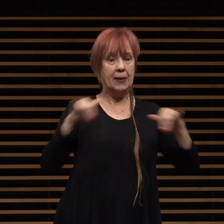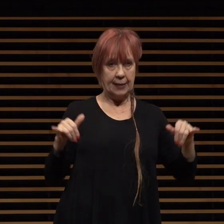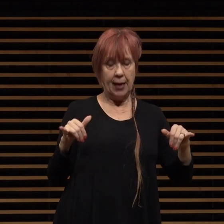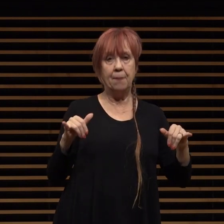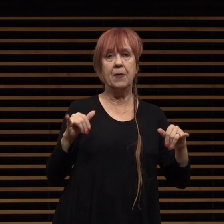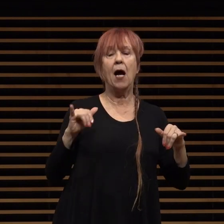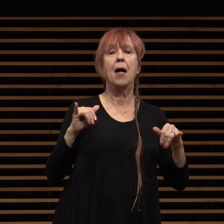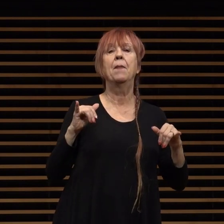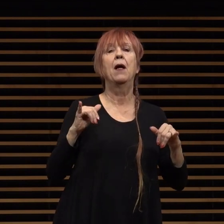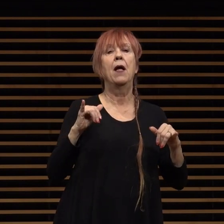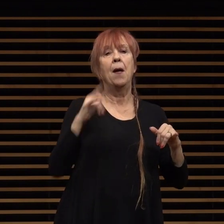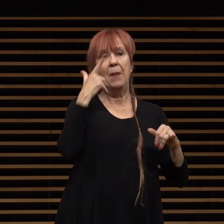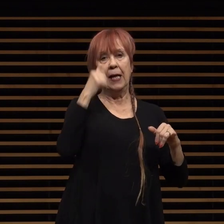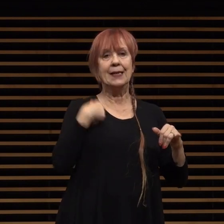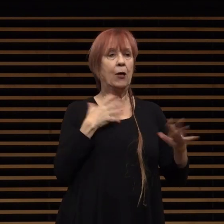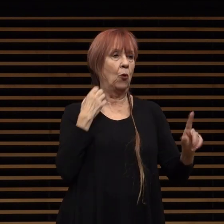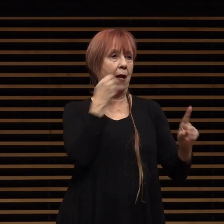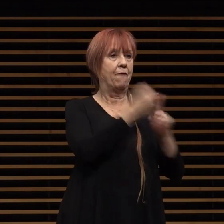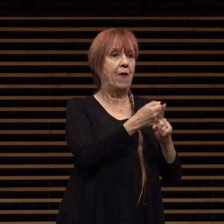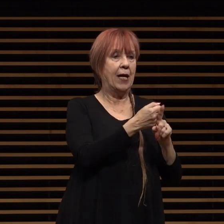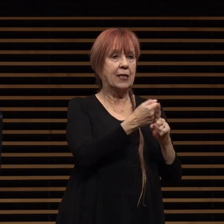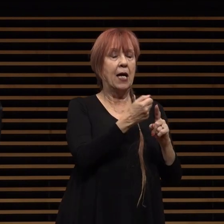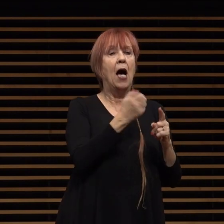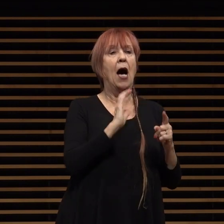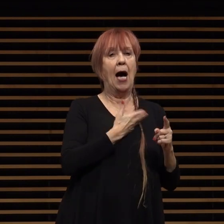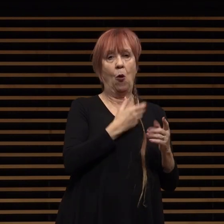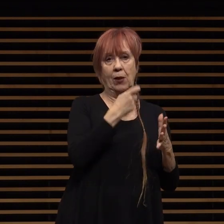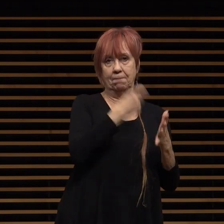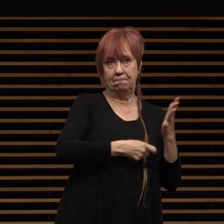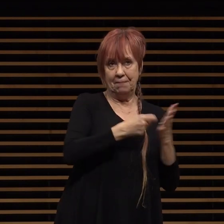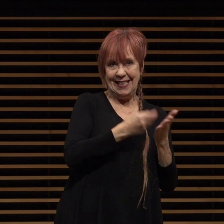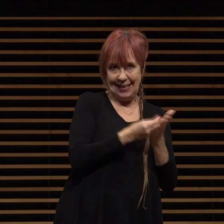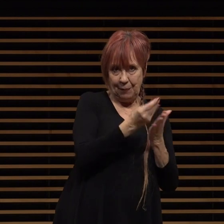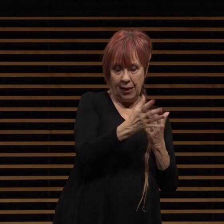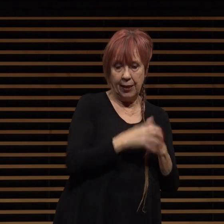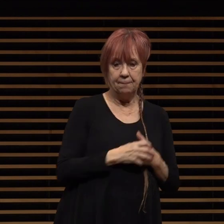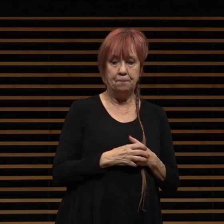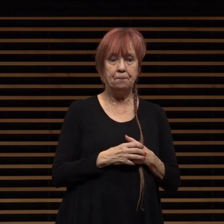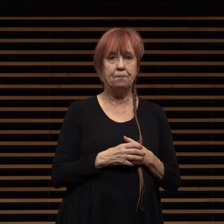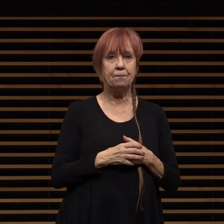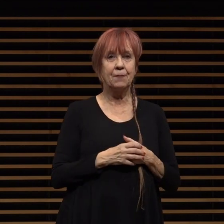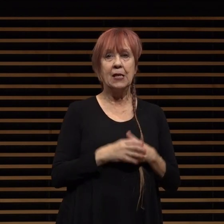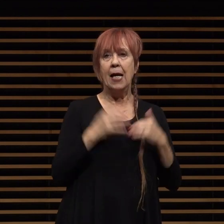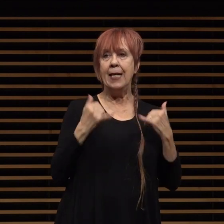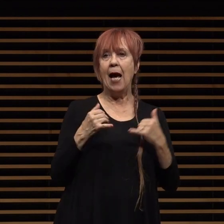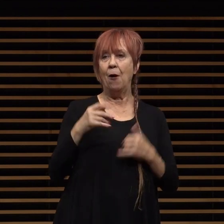are affected let's talk about pasadena's